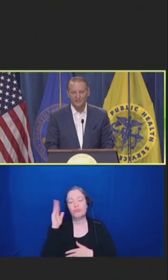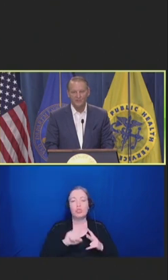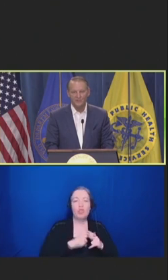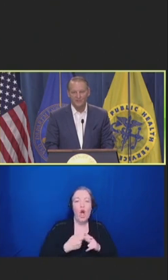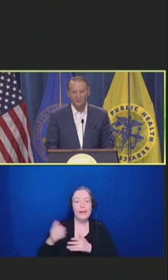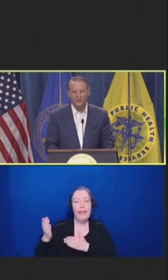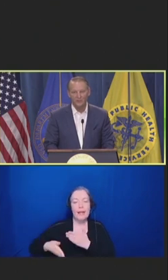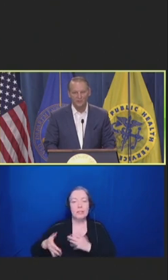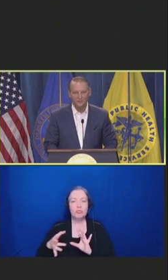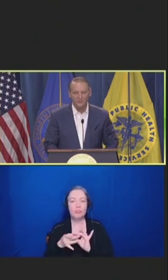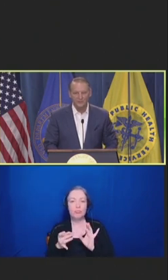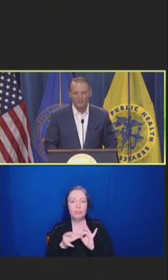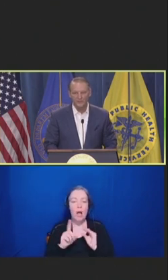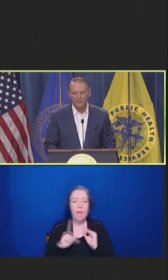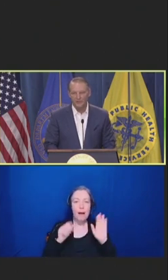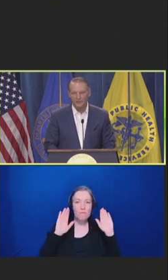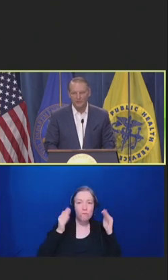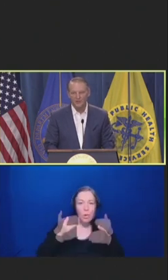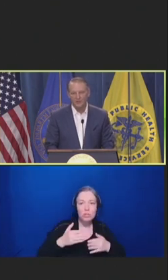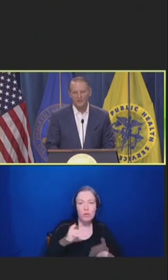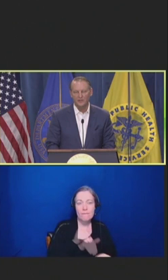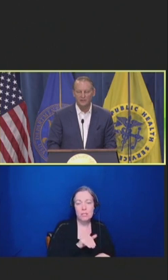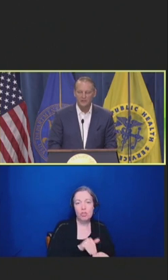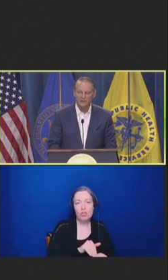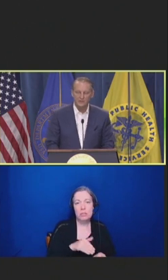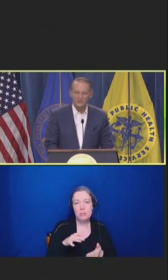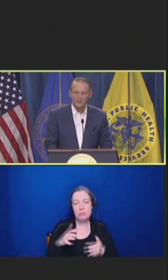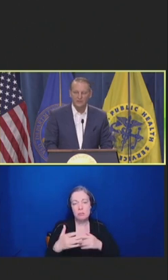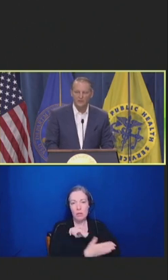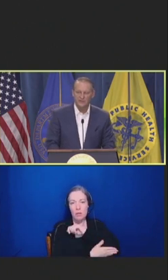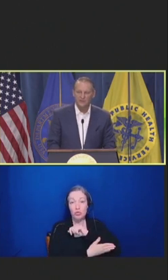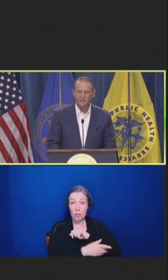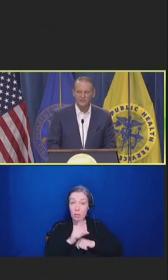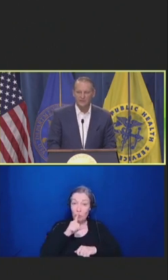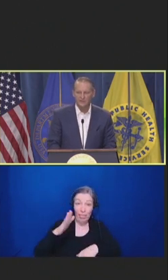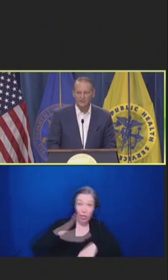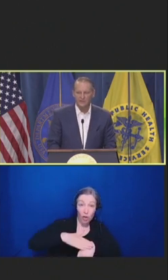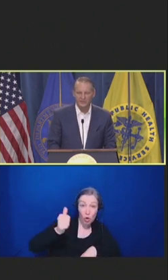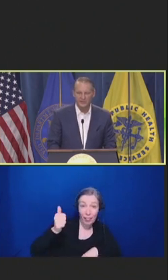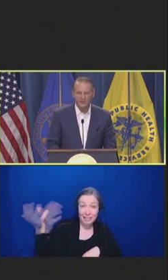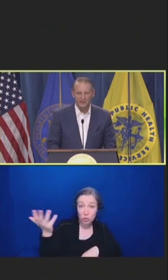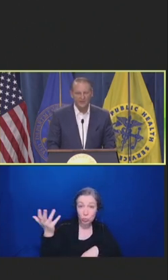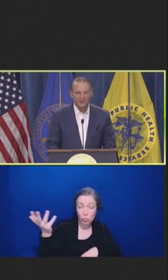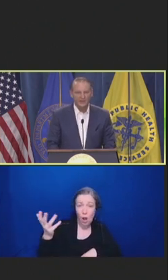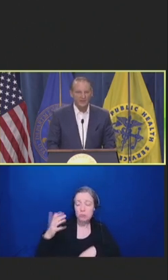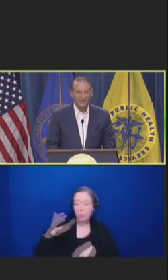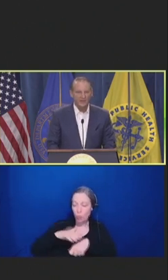in the country, which is really a commitment or a calling to a commitment to deliver patient care.